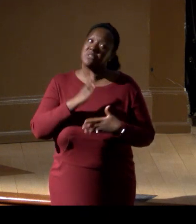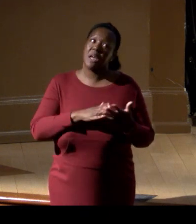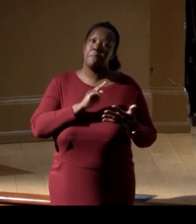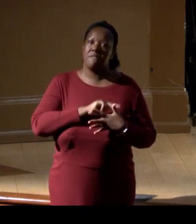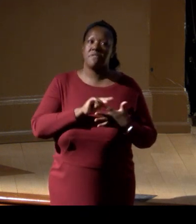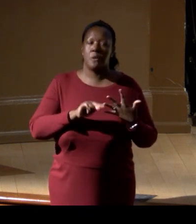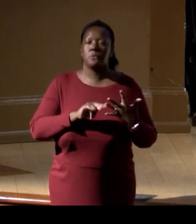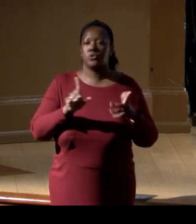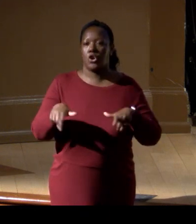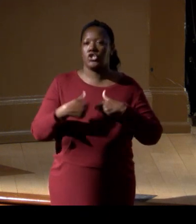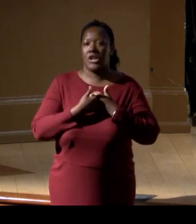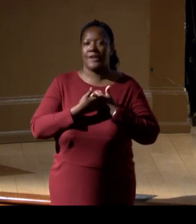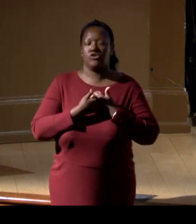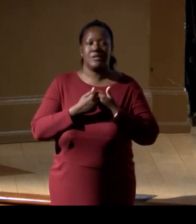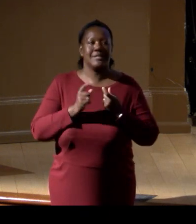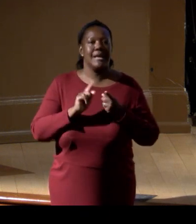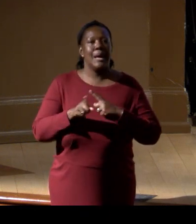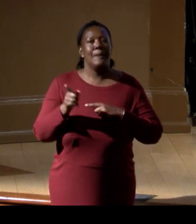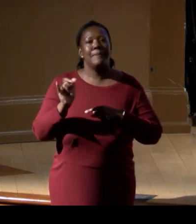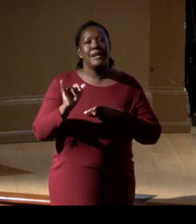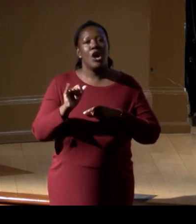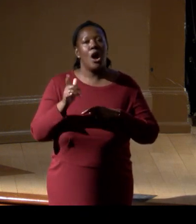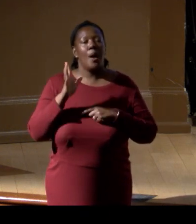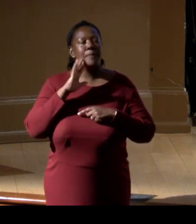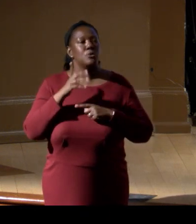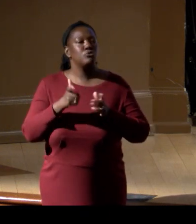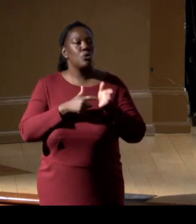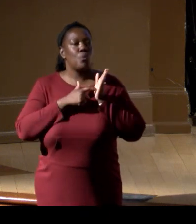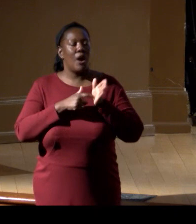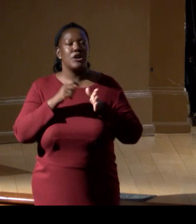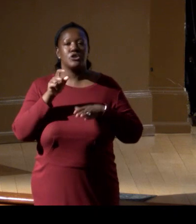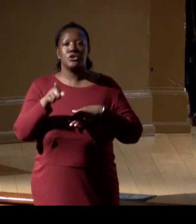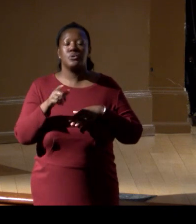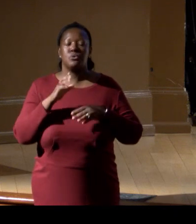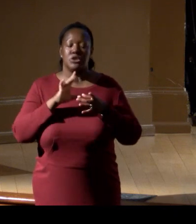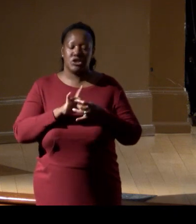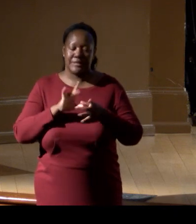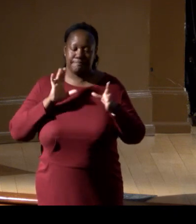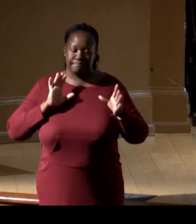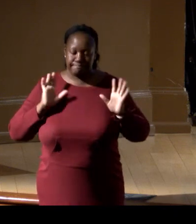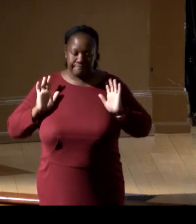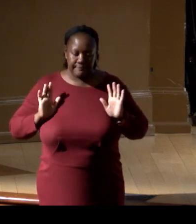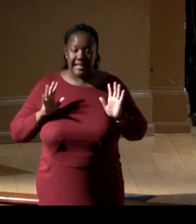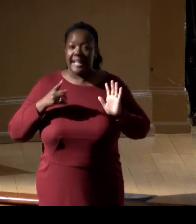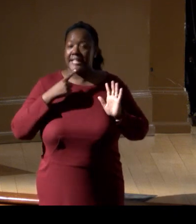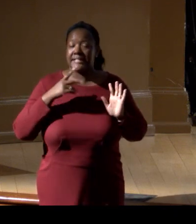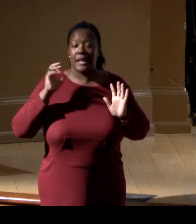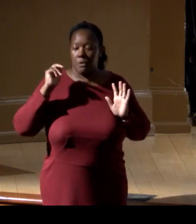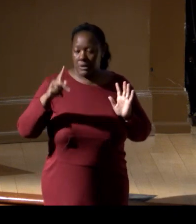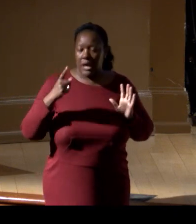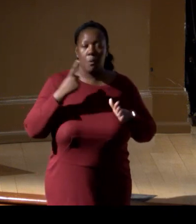but it almost requires you to step away from the constraints and say, "What are you bringing to the table?"